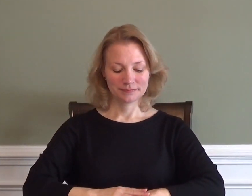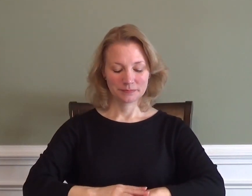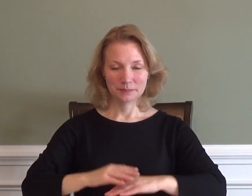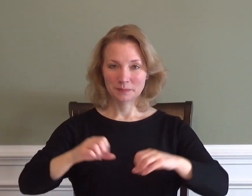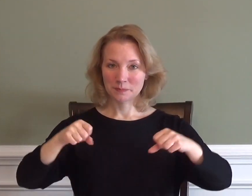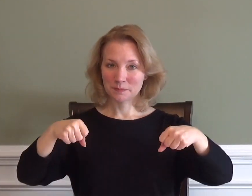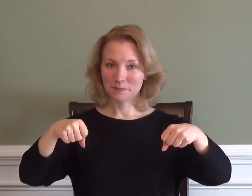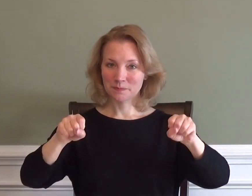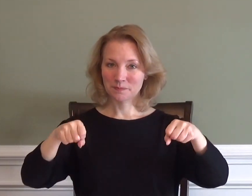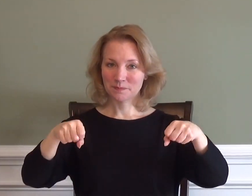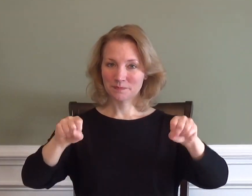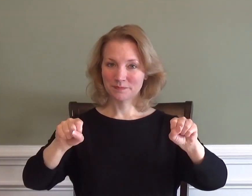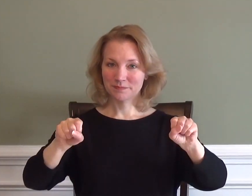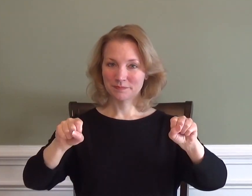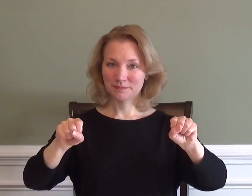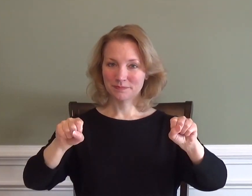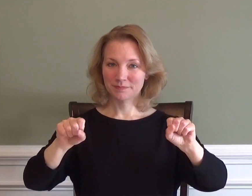MOTORCYCLE